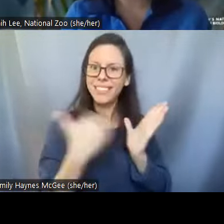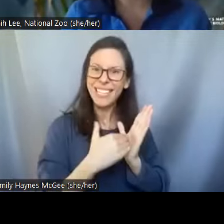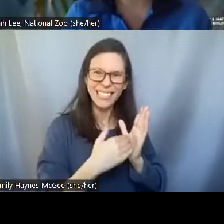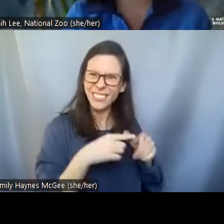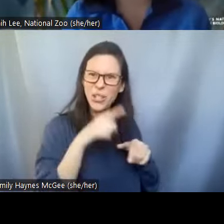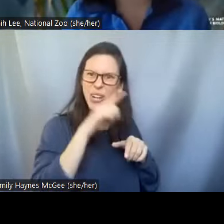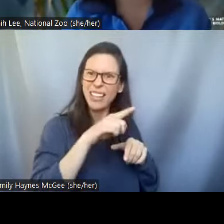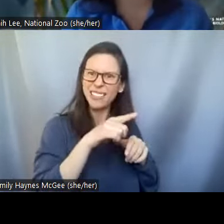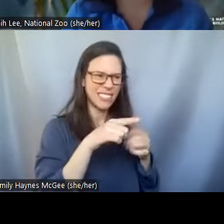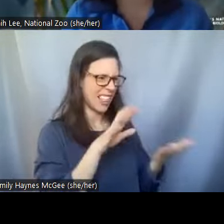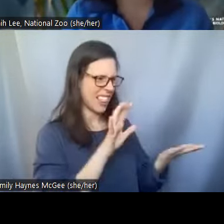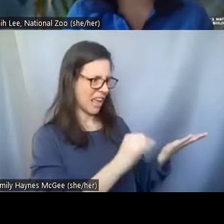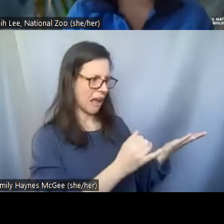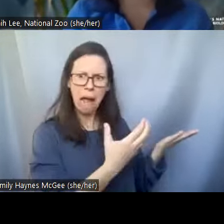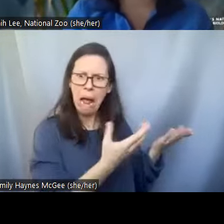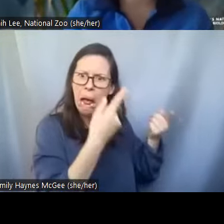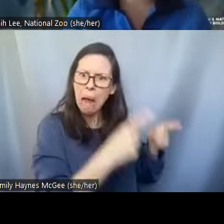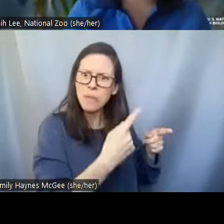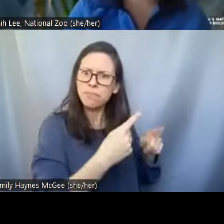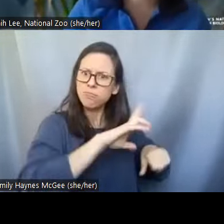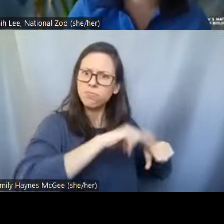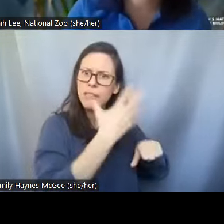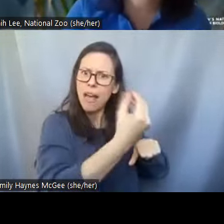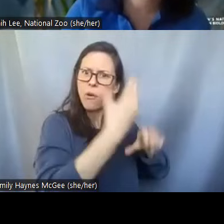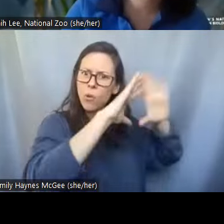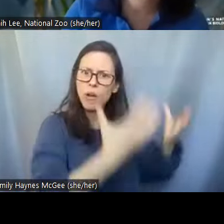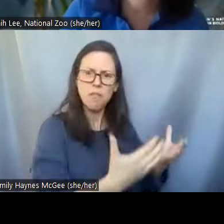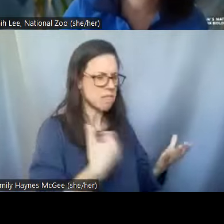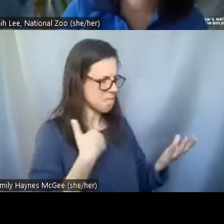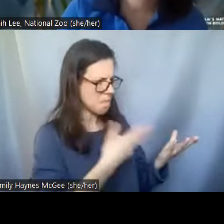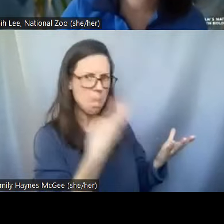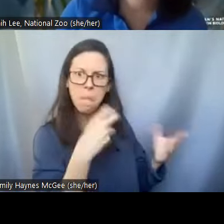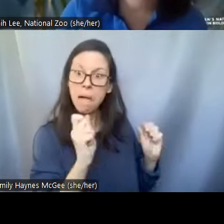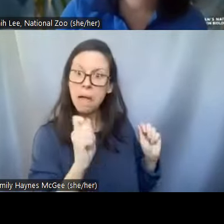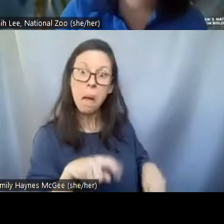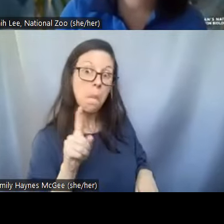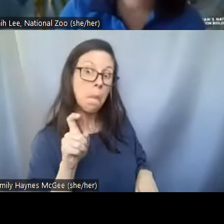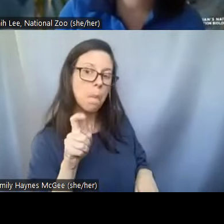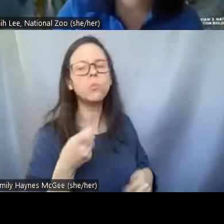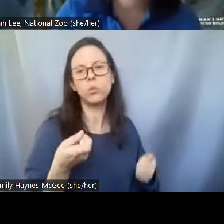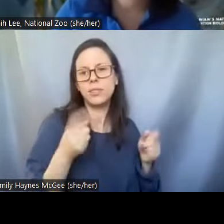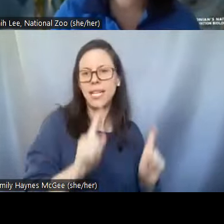mimic that for ourselves. >>Shellie: That's really really cool and I think we have a picture of one of